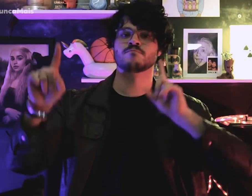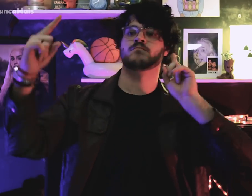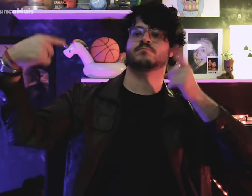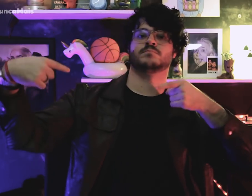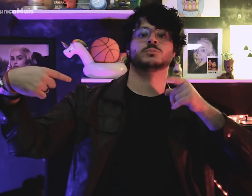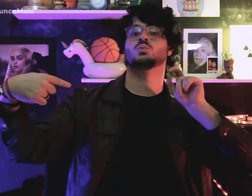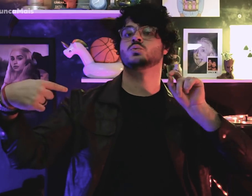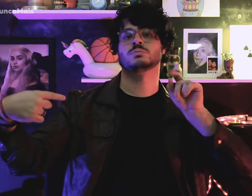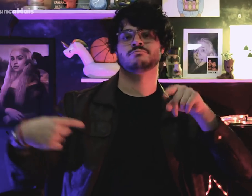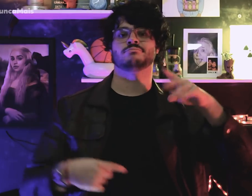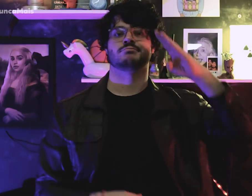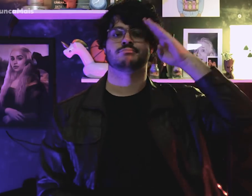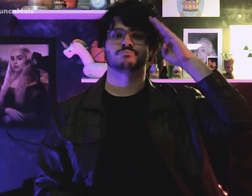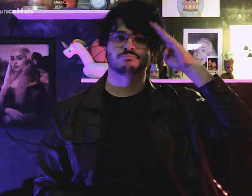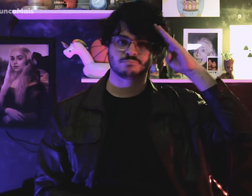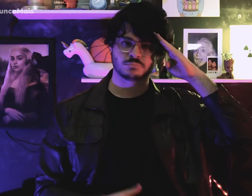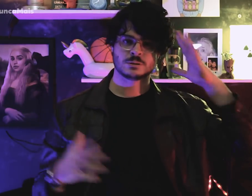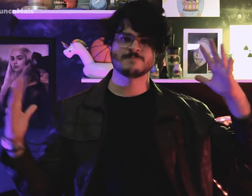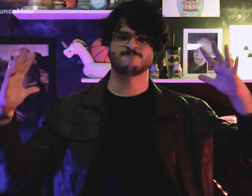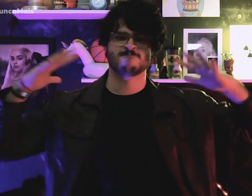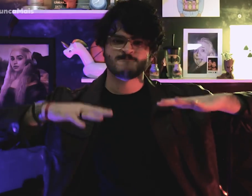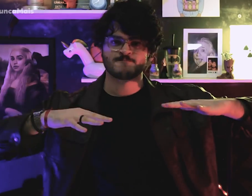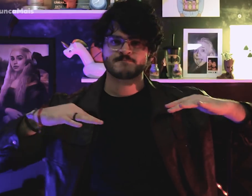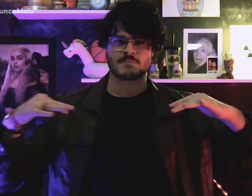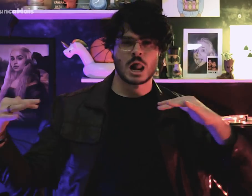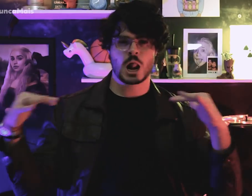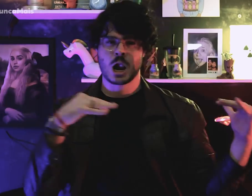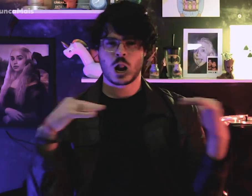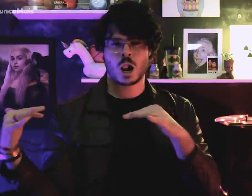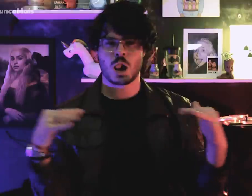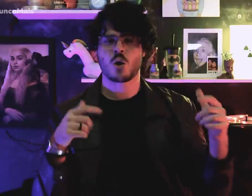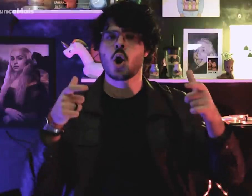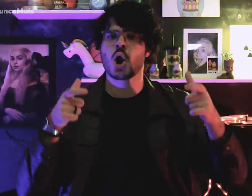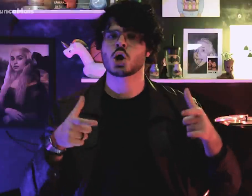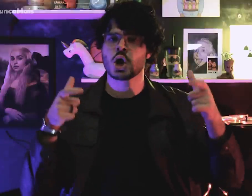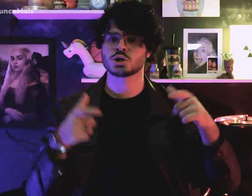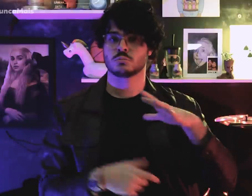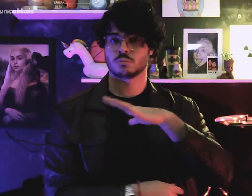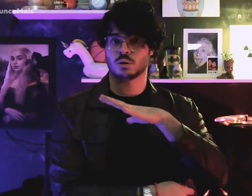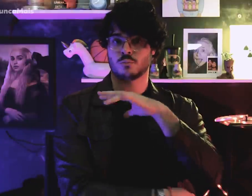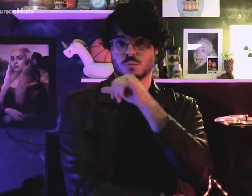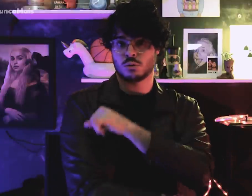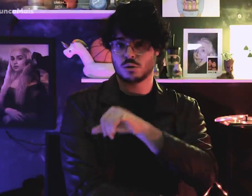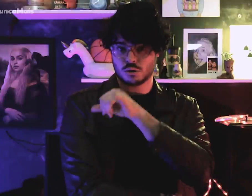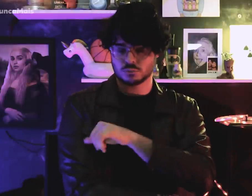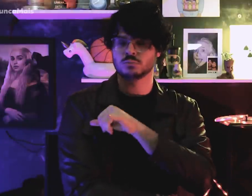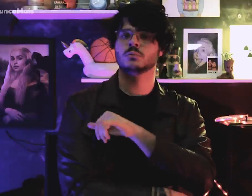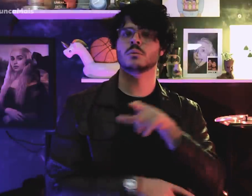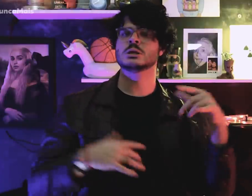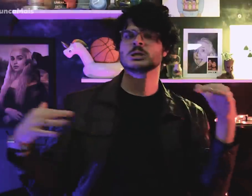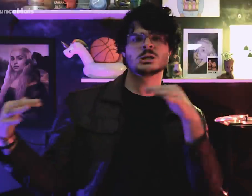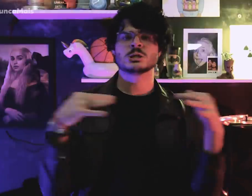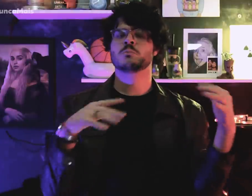the confrontation against the military began in the center of Rio de Janeiro